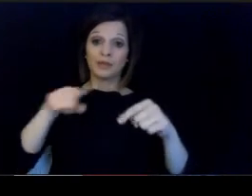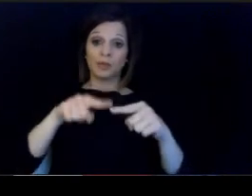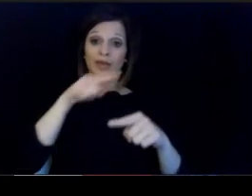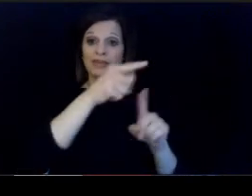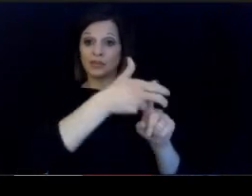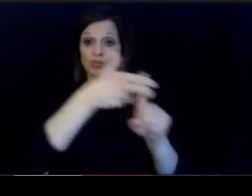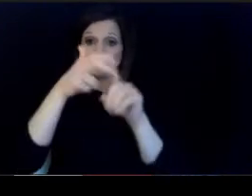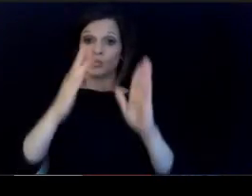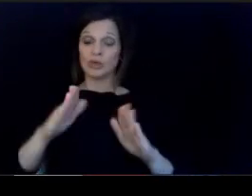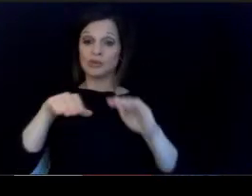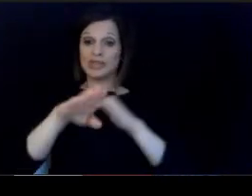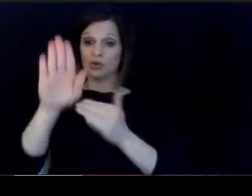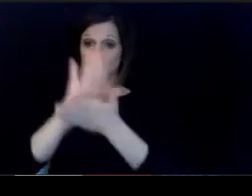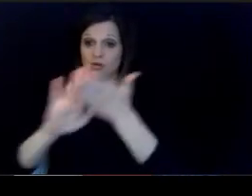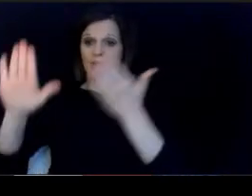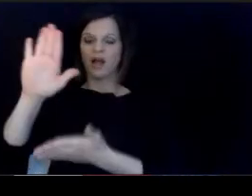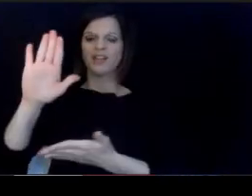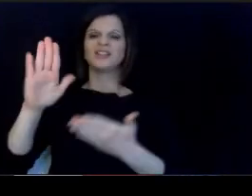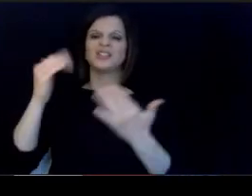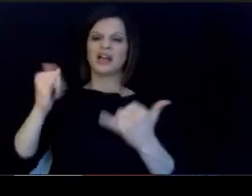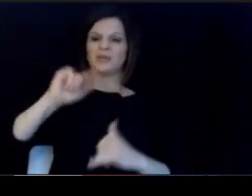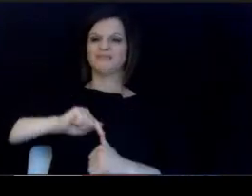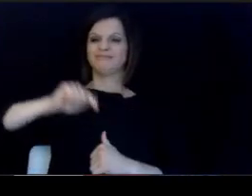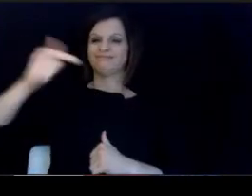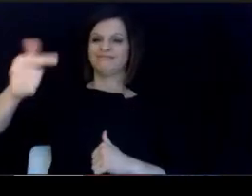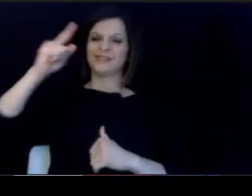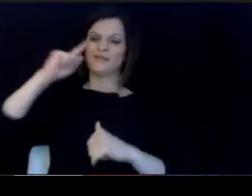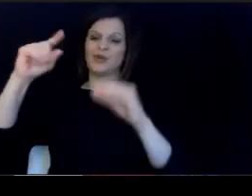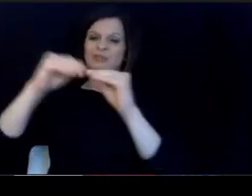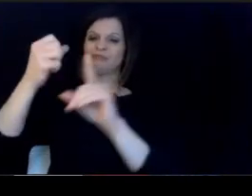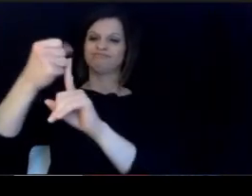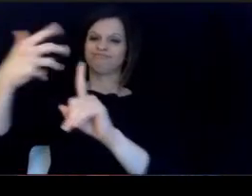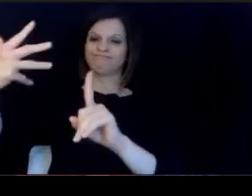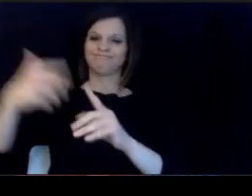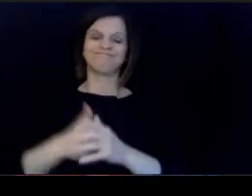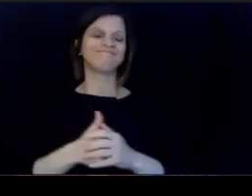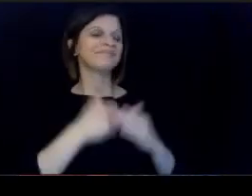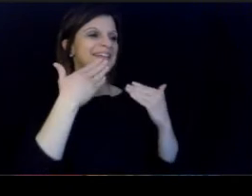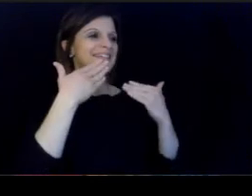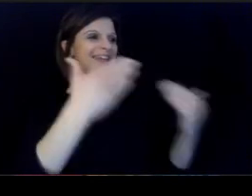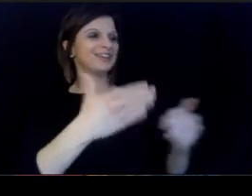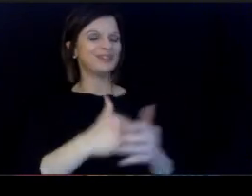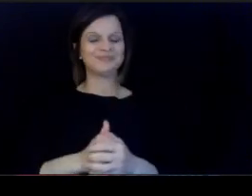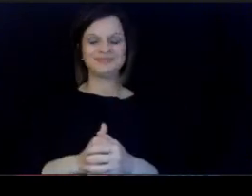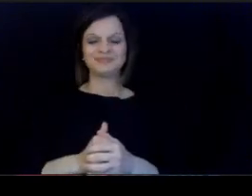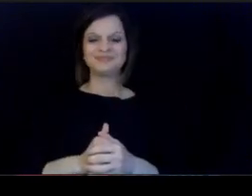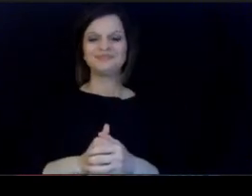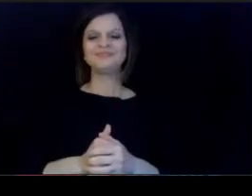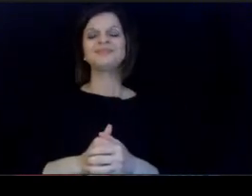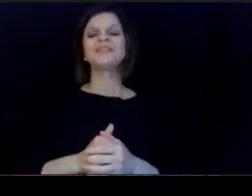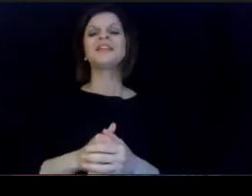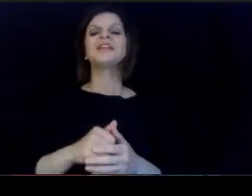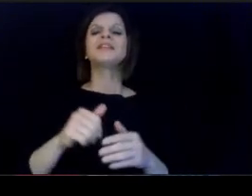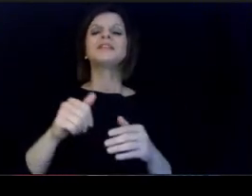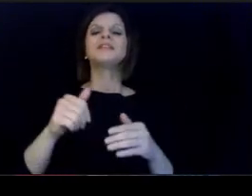education, I will turn it back over to Commissioner Glass. Thank you, chair. Young educational leaders must.